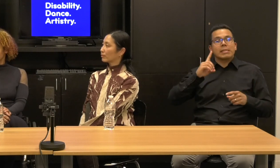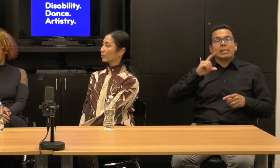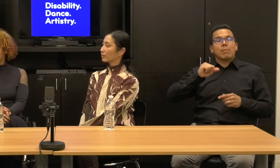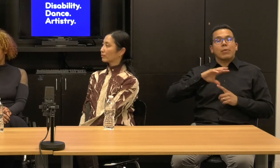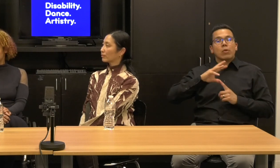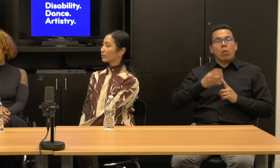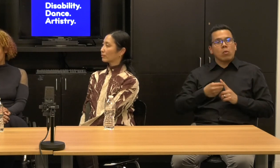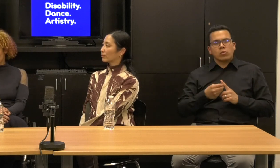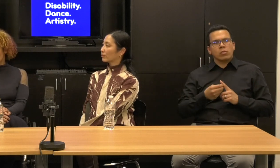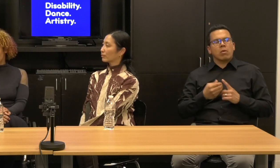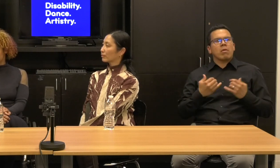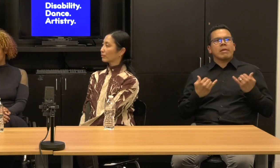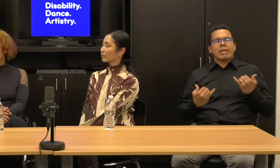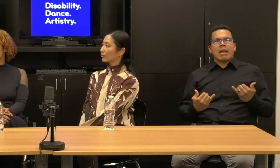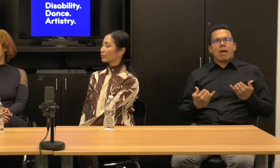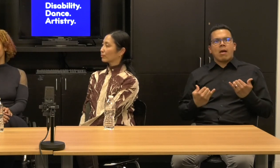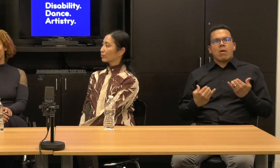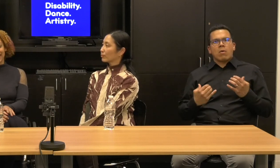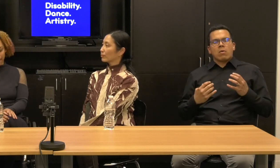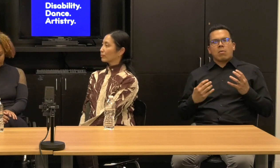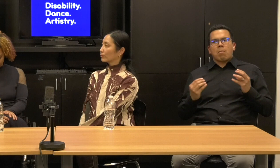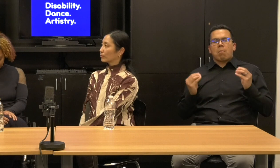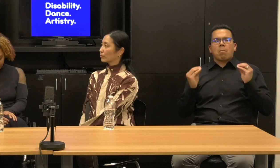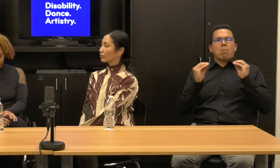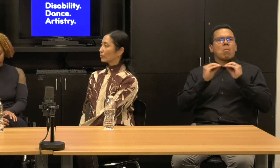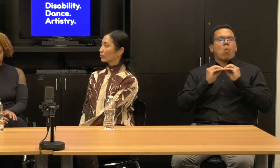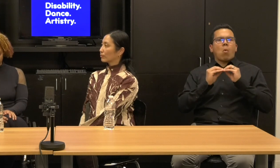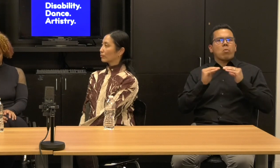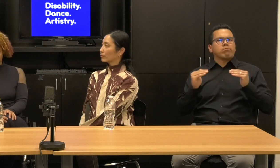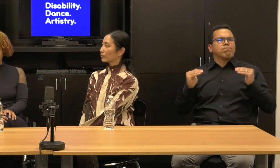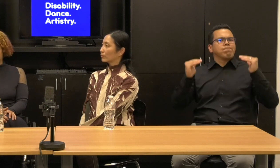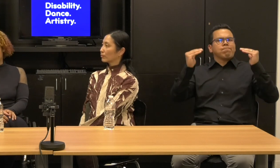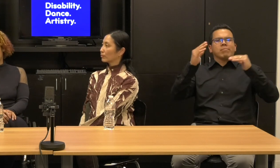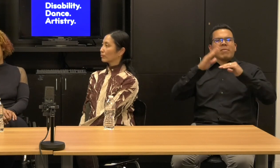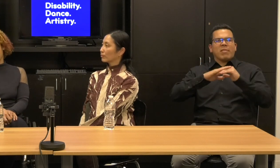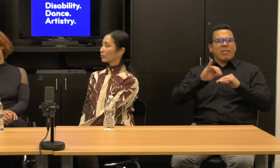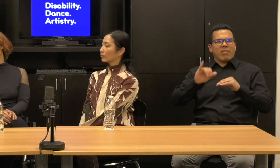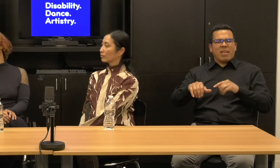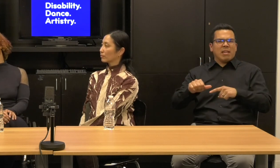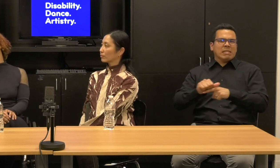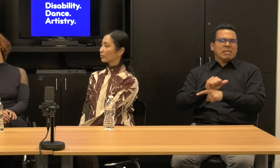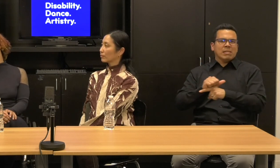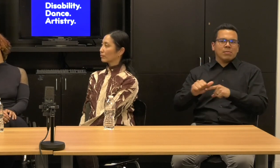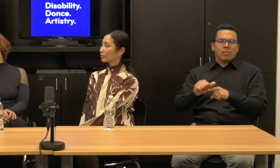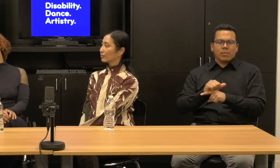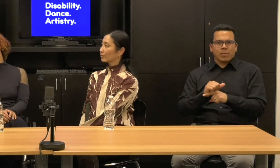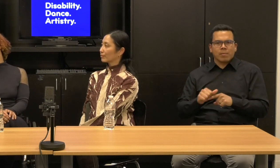it becomes more than just that discipline and in some ways I think we can think of it as antidisciplinary.